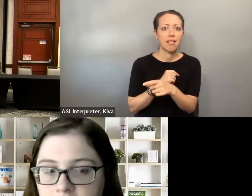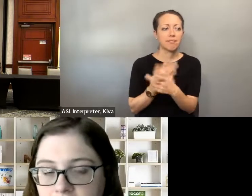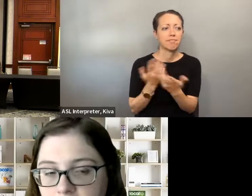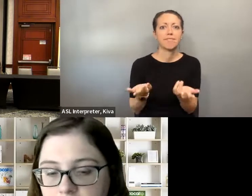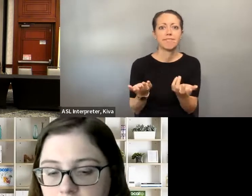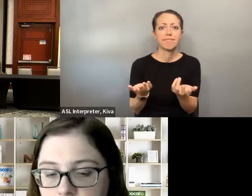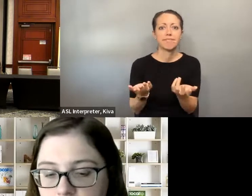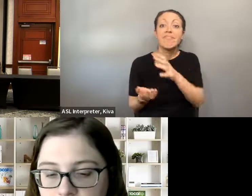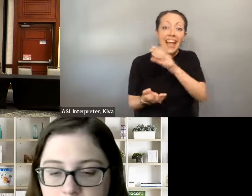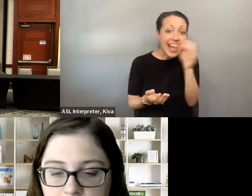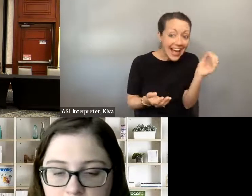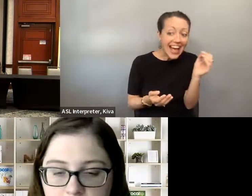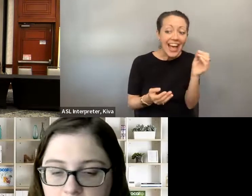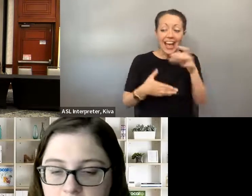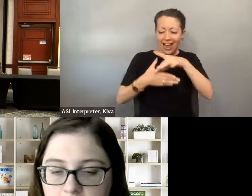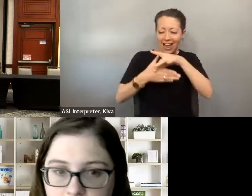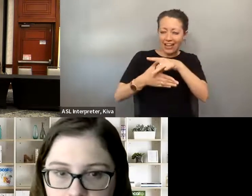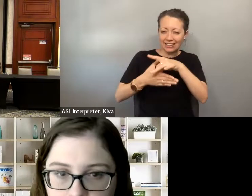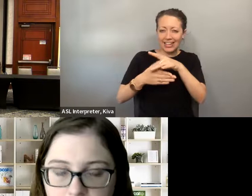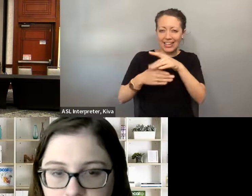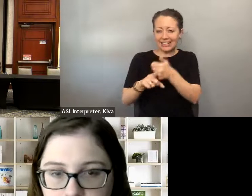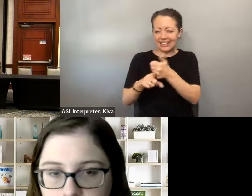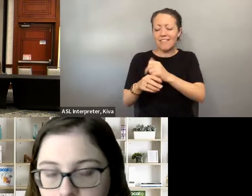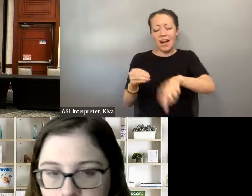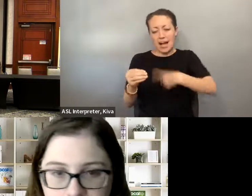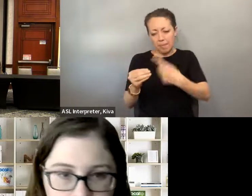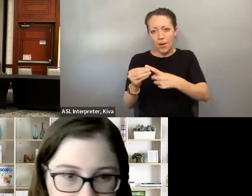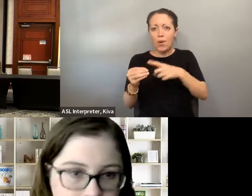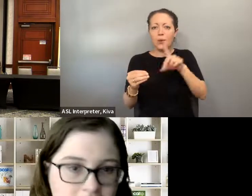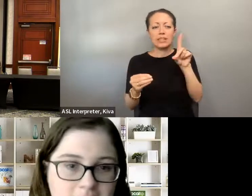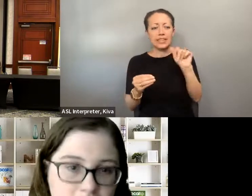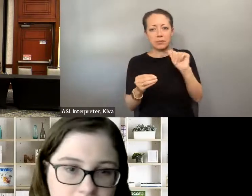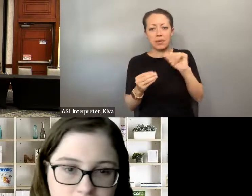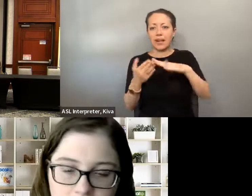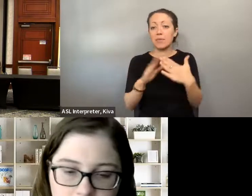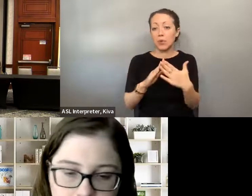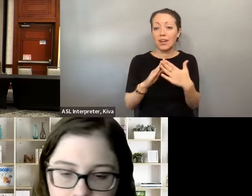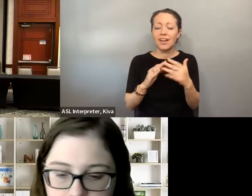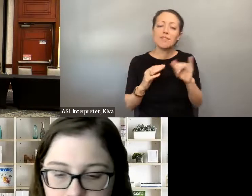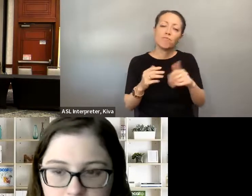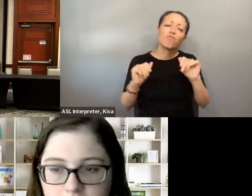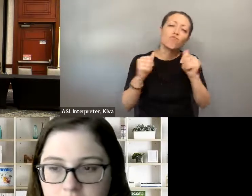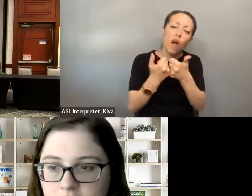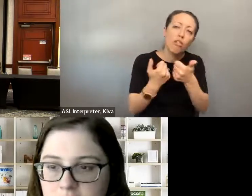2019. ASL interpreter we added in 2021, quality captioning. Looking at all of those aspects of how do we